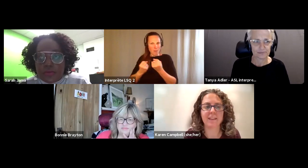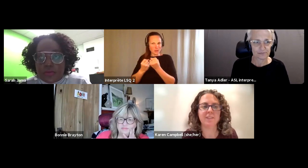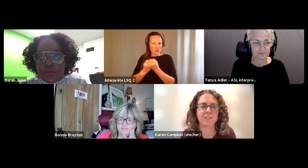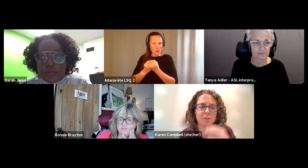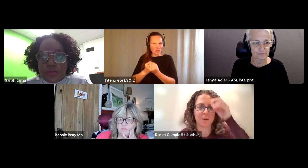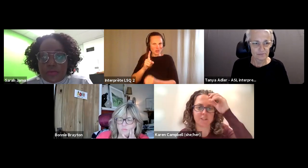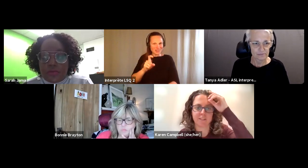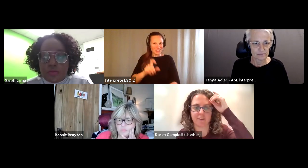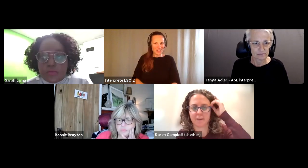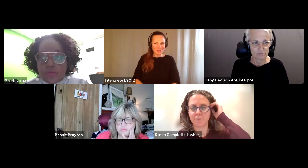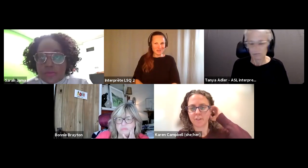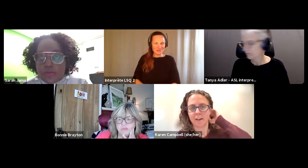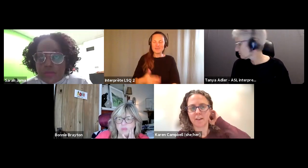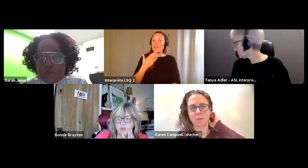Karen Campbell (she/her): Thank you so much, Sarah for that.